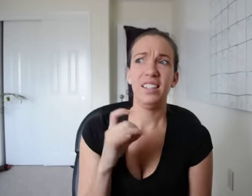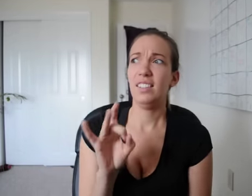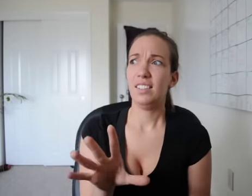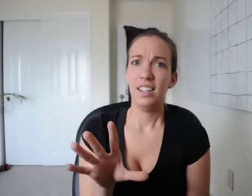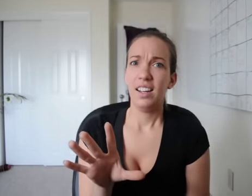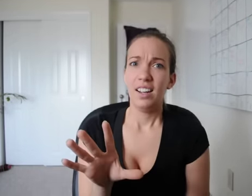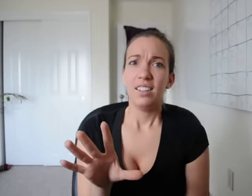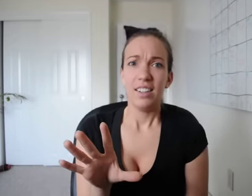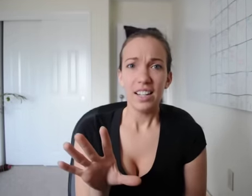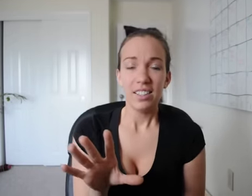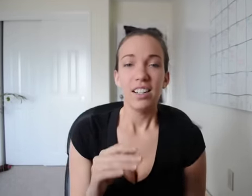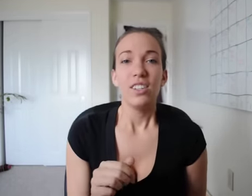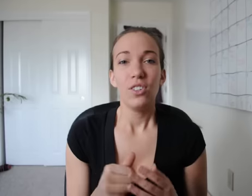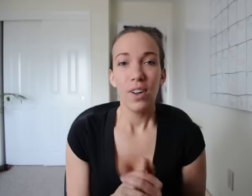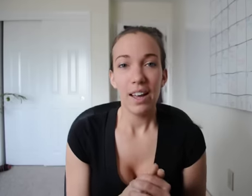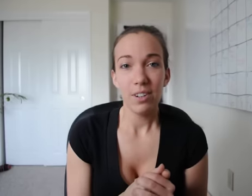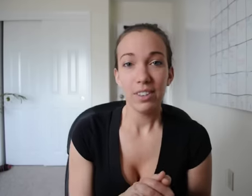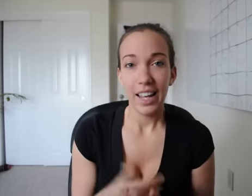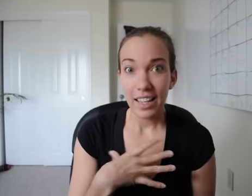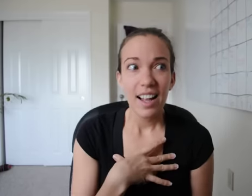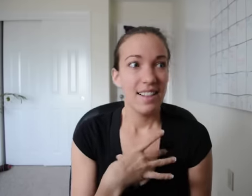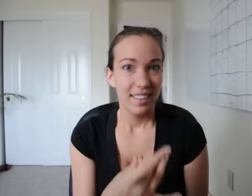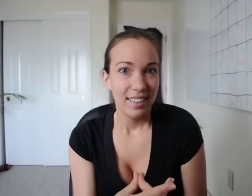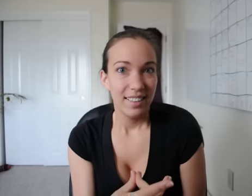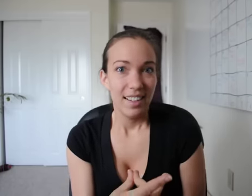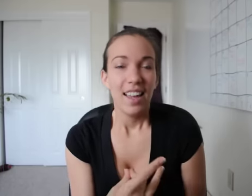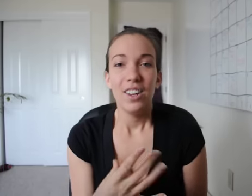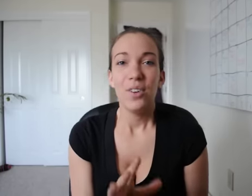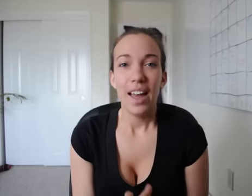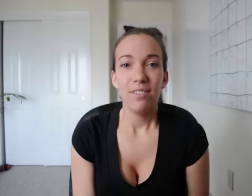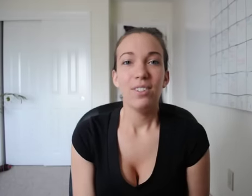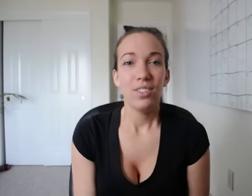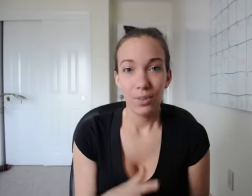again that you show it on your face right? Don't like it. Right? So you have your like.